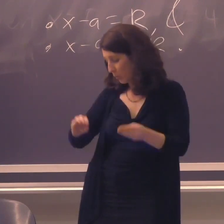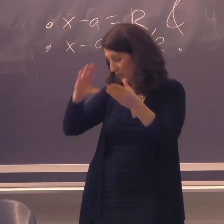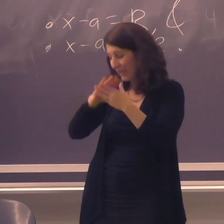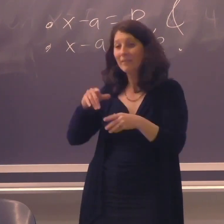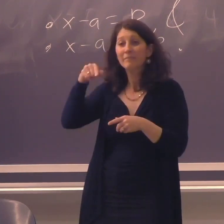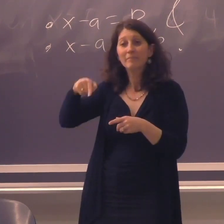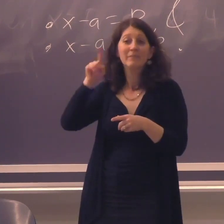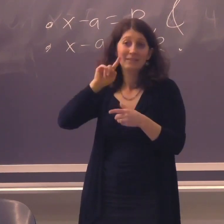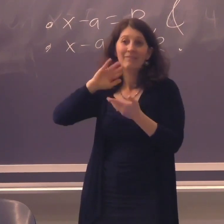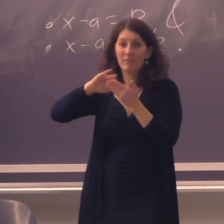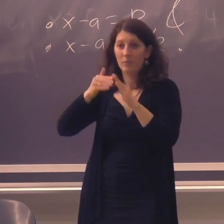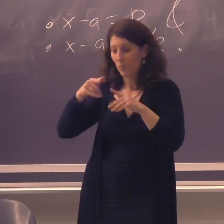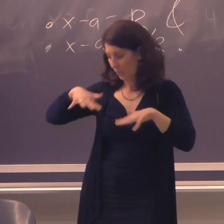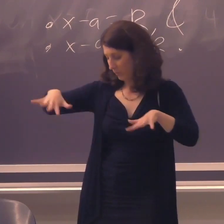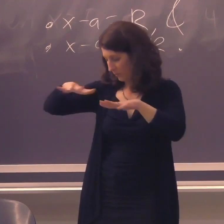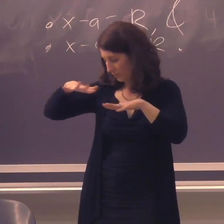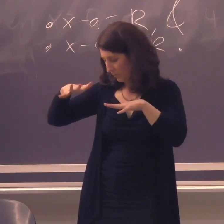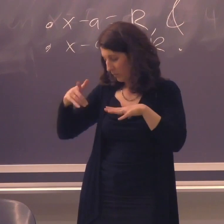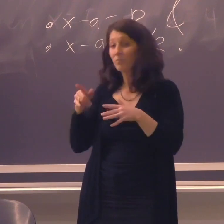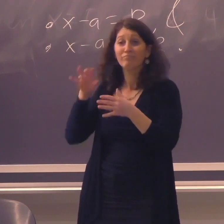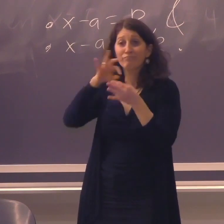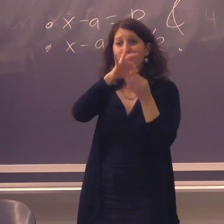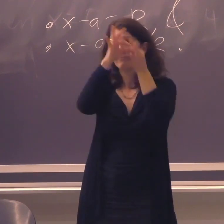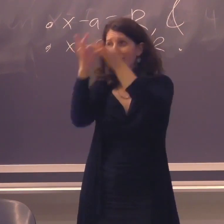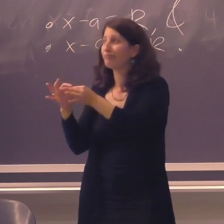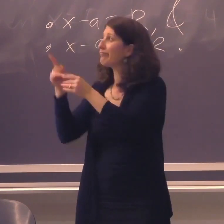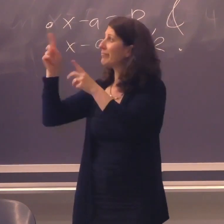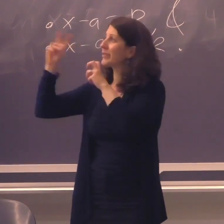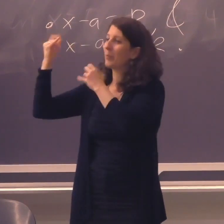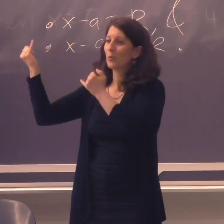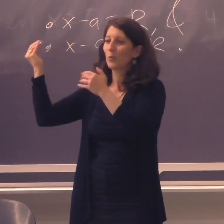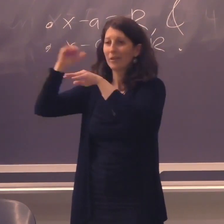African-American storytelling within the deaf community,